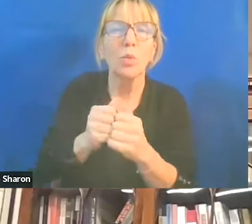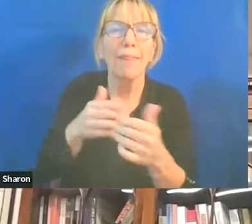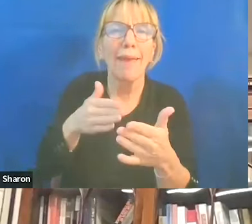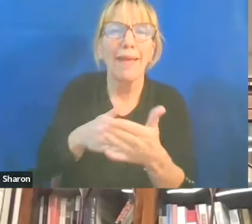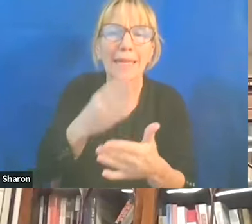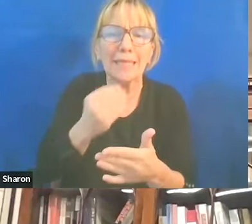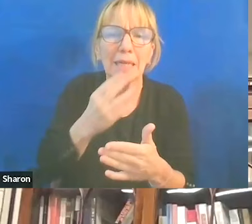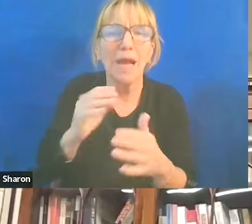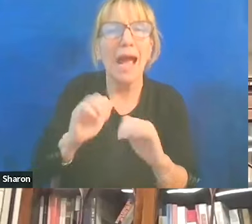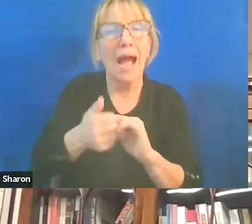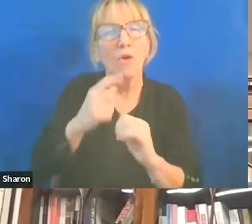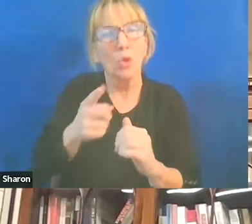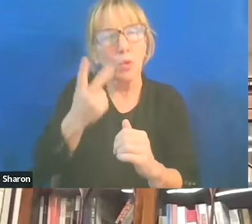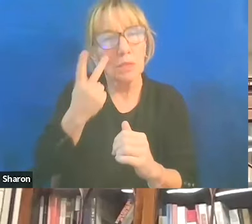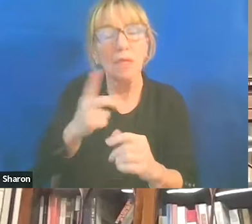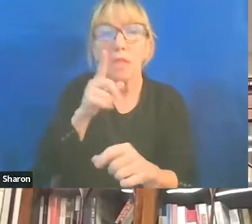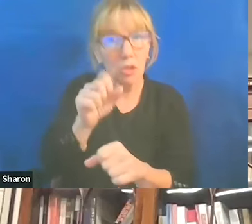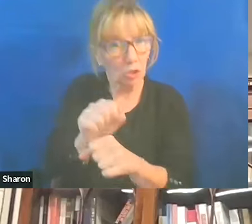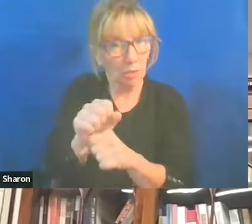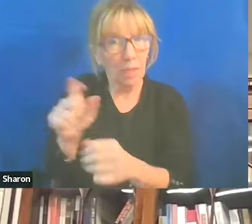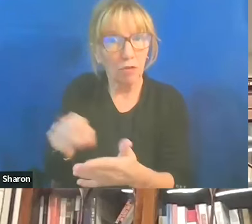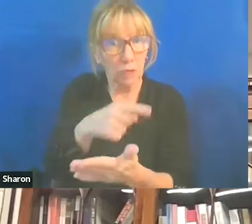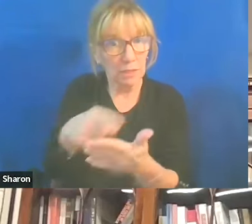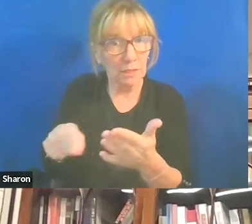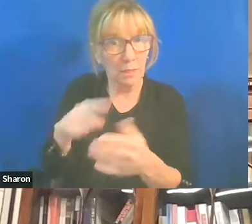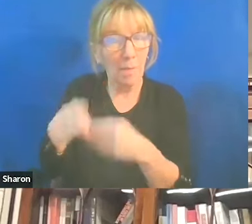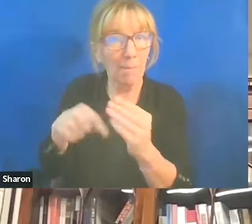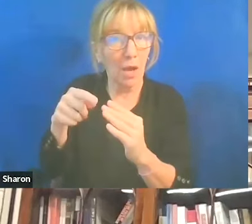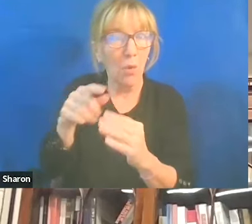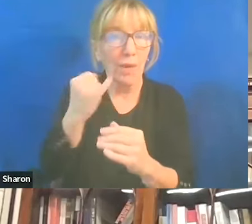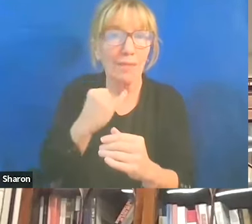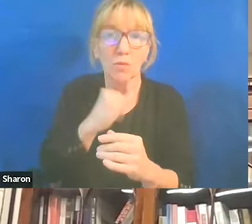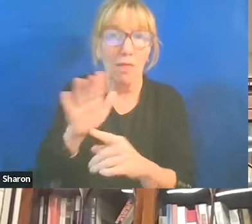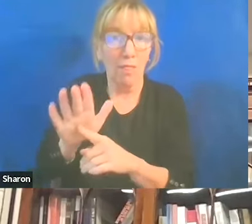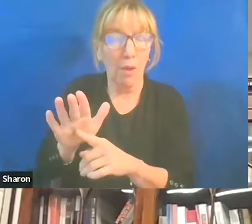criticism of Israel's policies, even the war, and anti-Semitism?